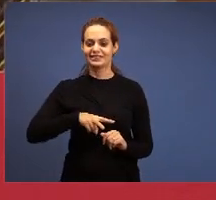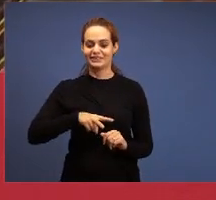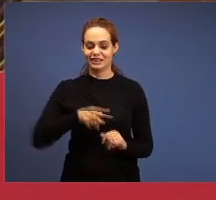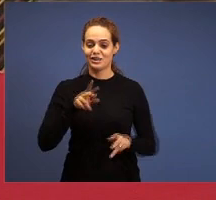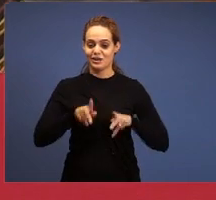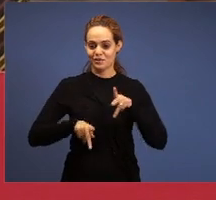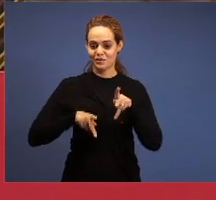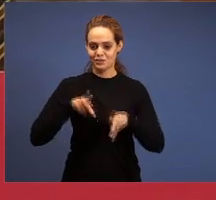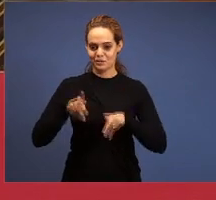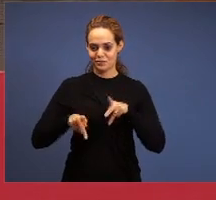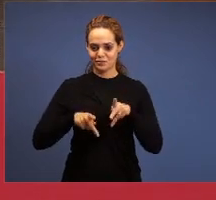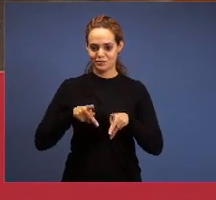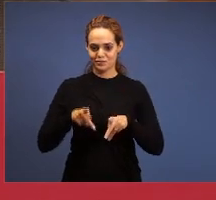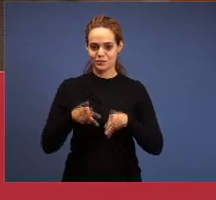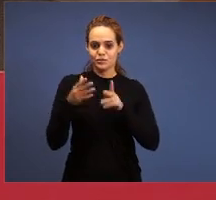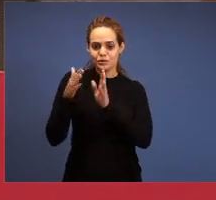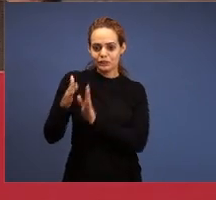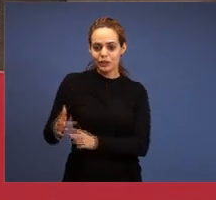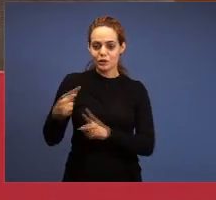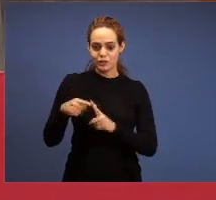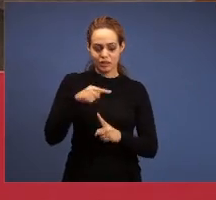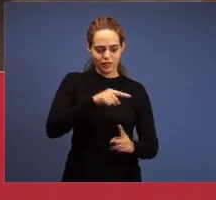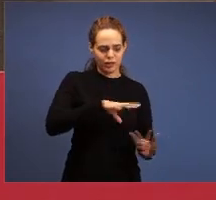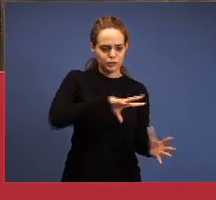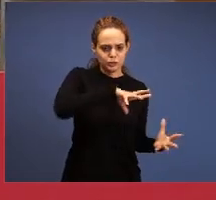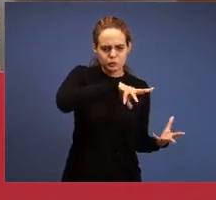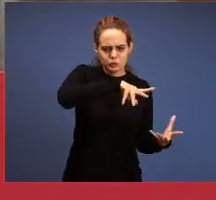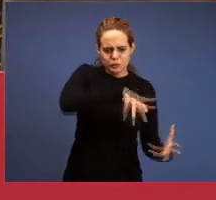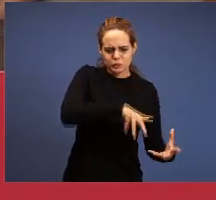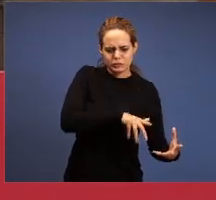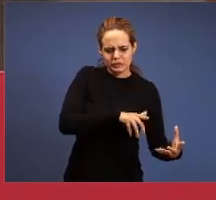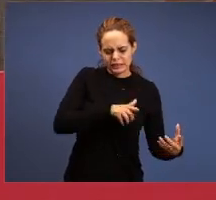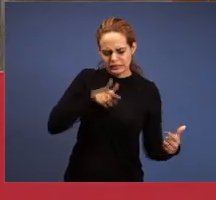the world was too great, was political, religious,